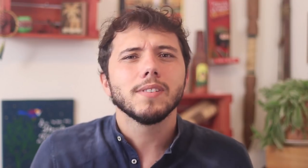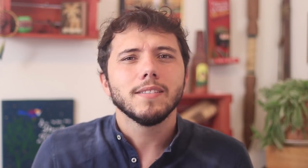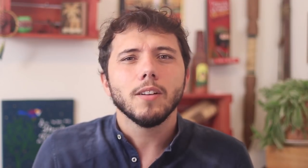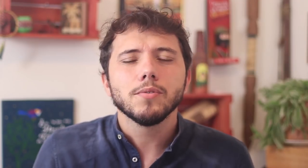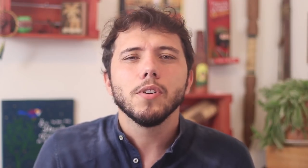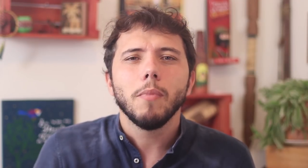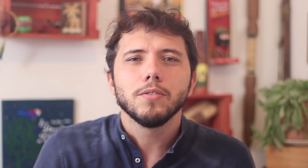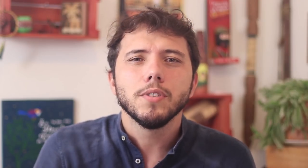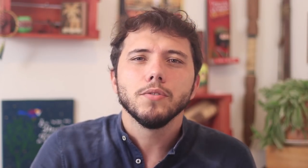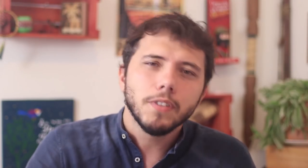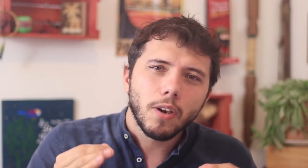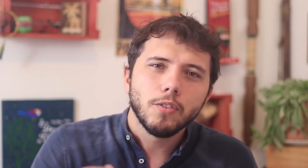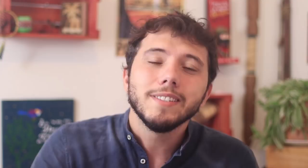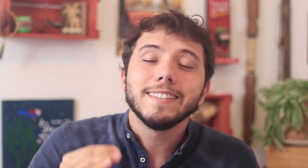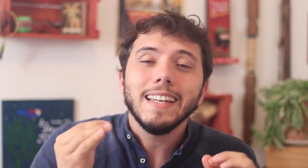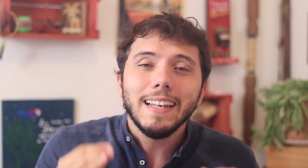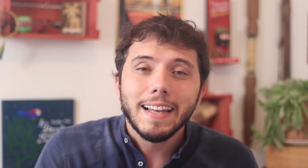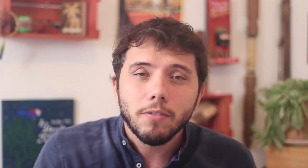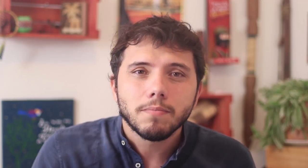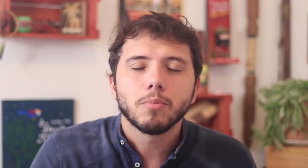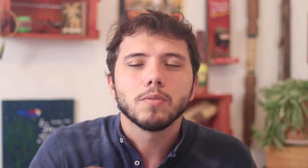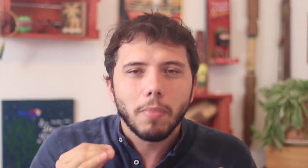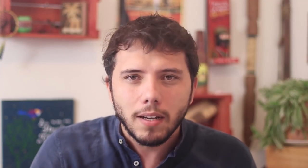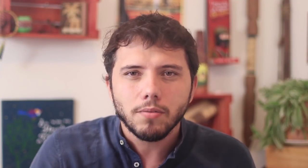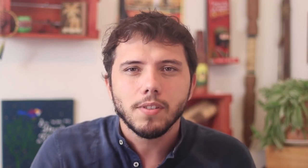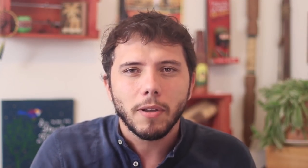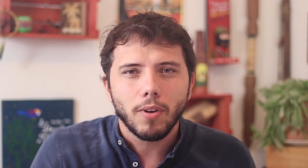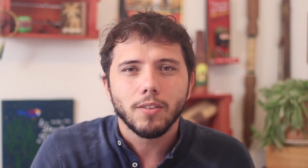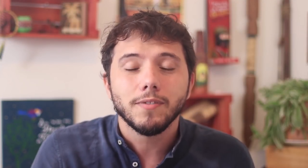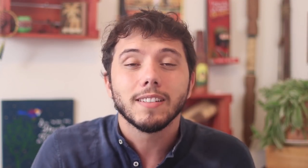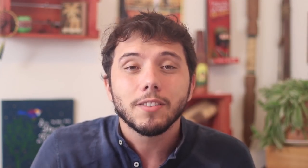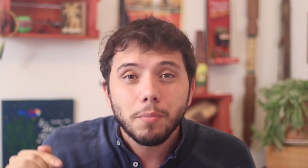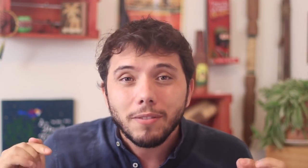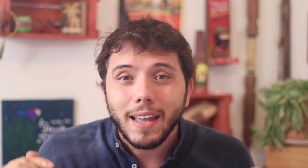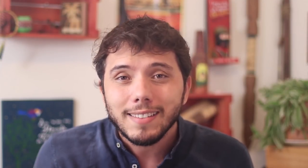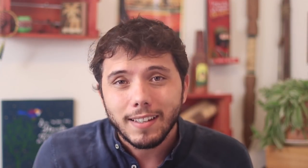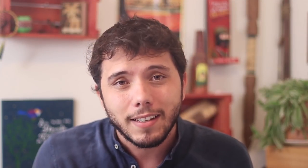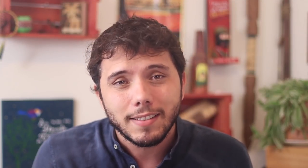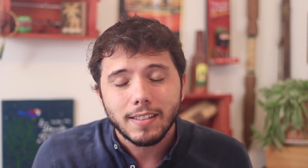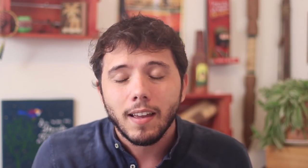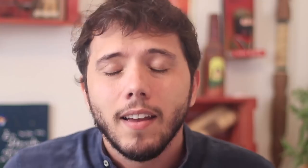The Central Bank has announced a rescue of R$1.2 Trillion for banks and speculators during this crisis.